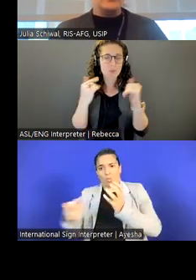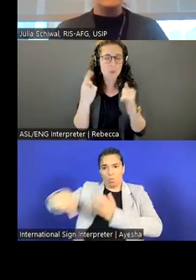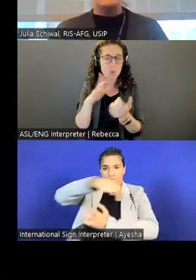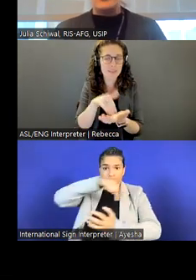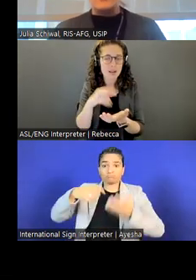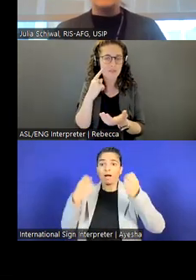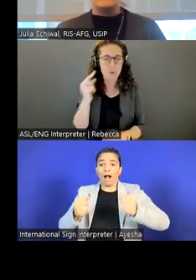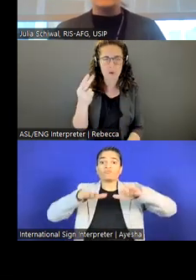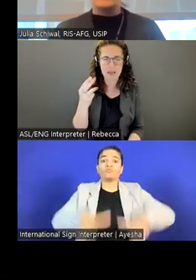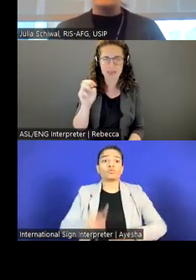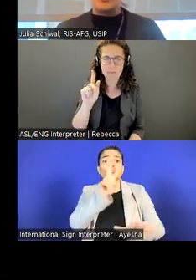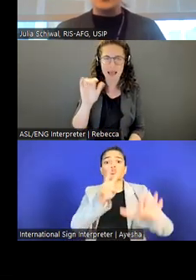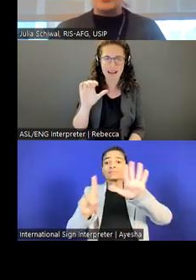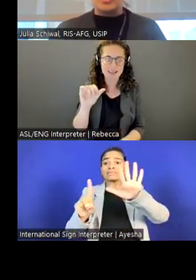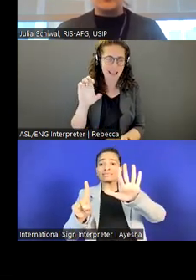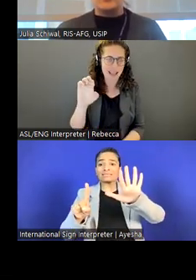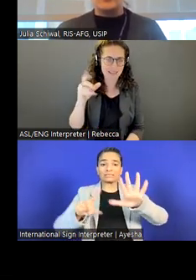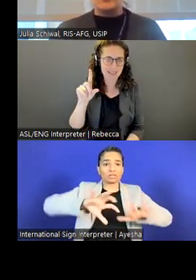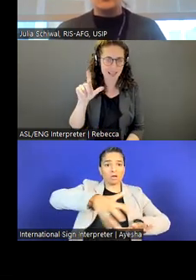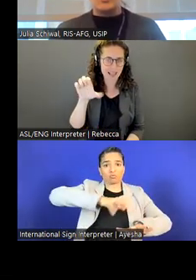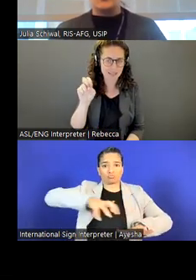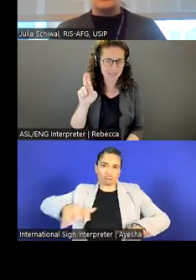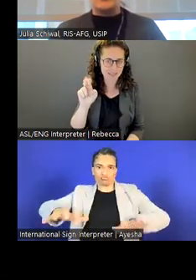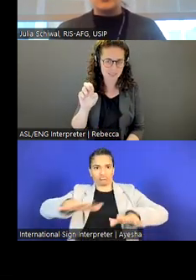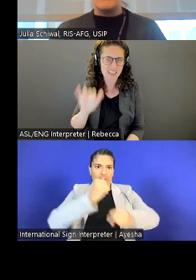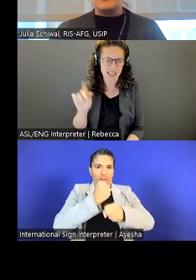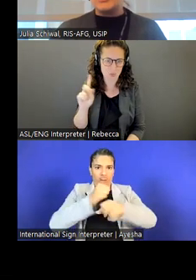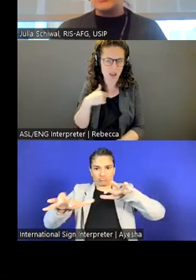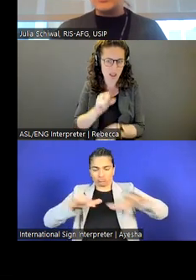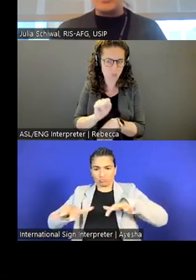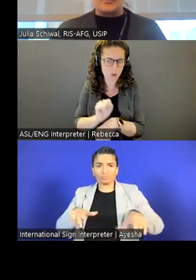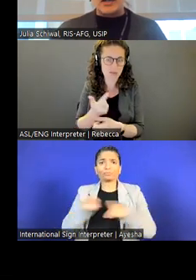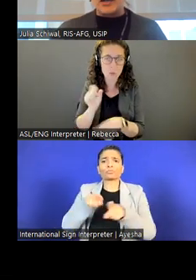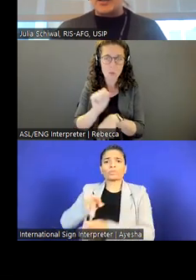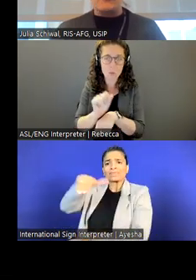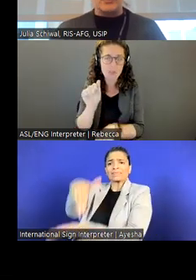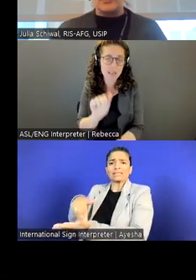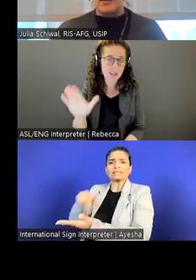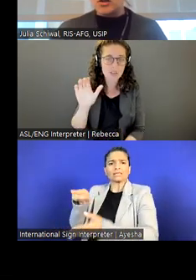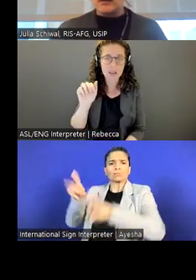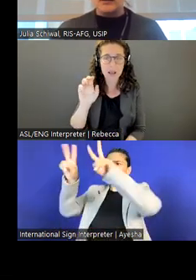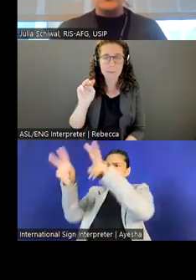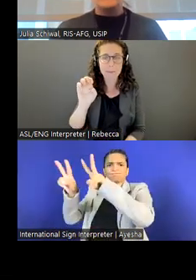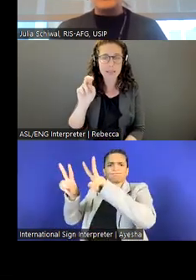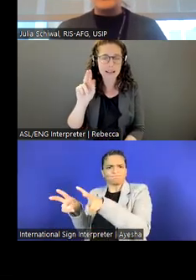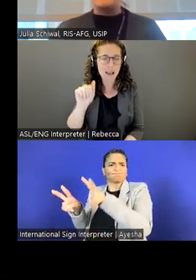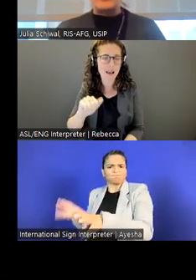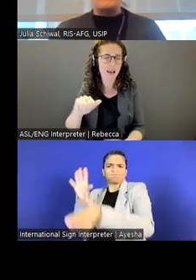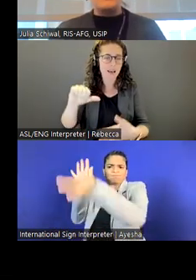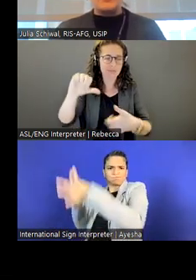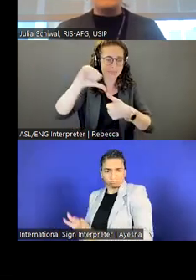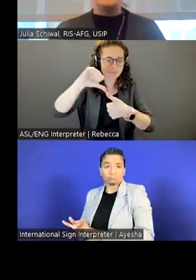Some of our regional centers are Asia, Mena, and Latin American centers.